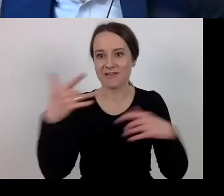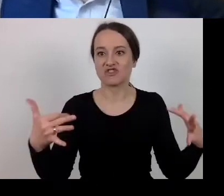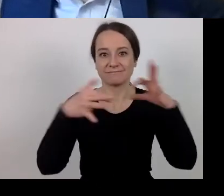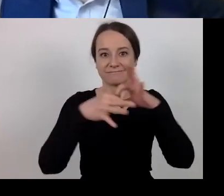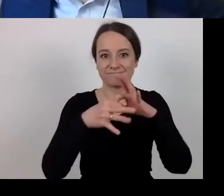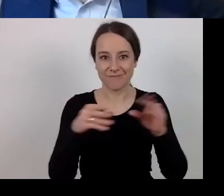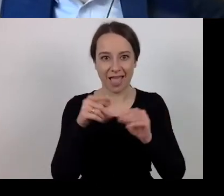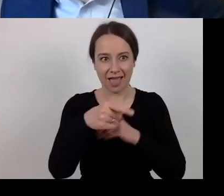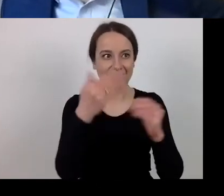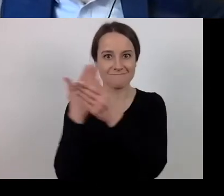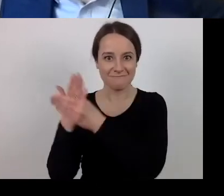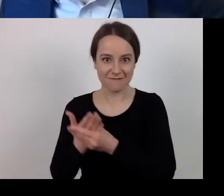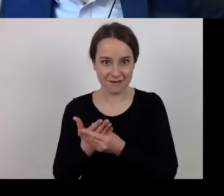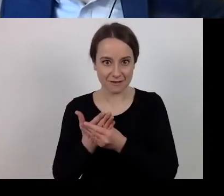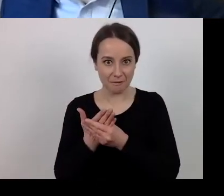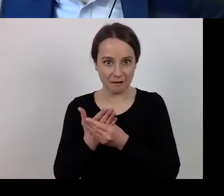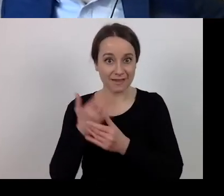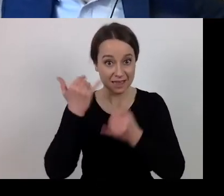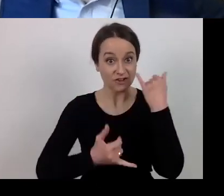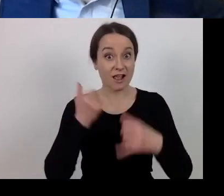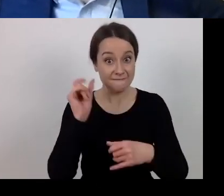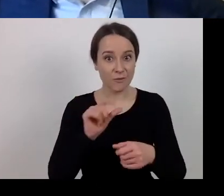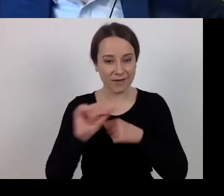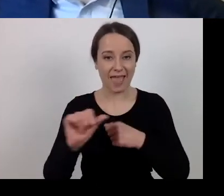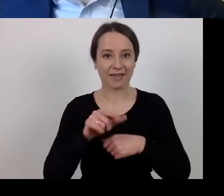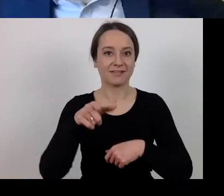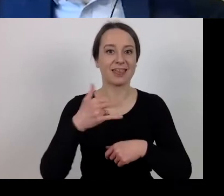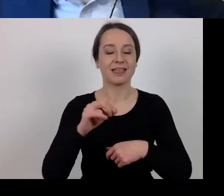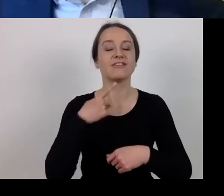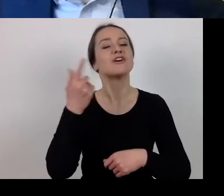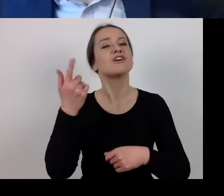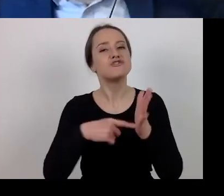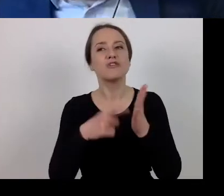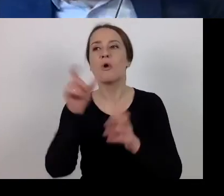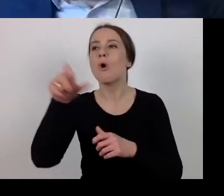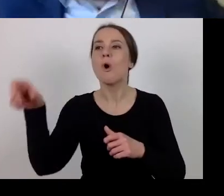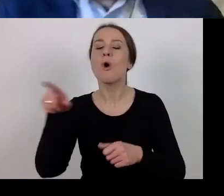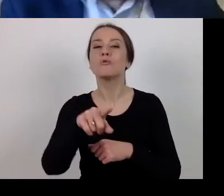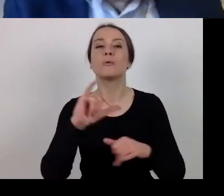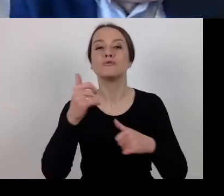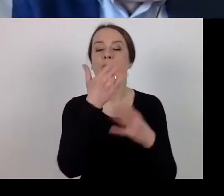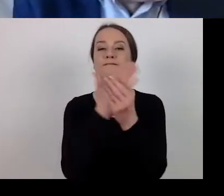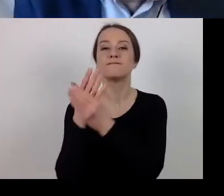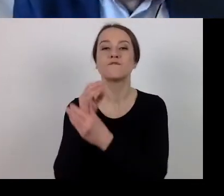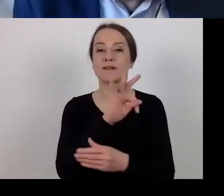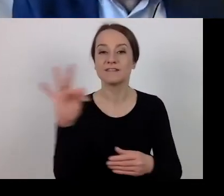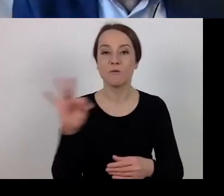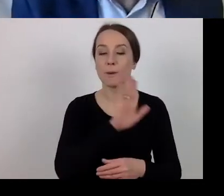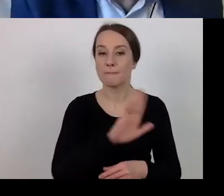Therefore very often people who own businesses, spouses, have a spousal agreement